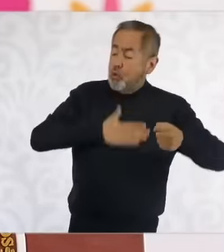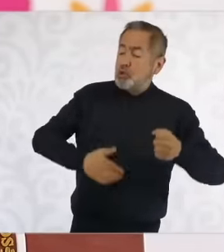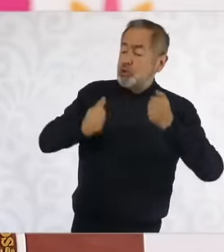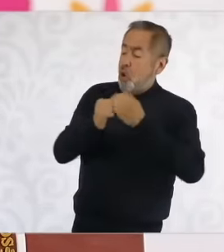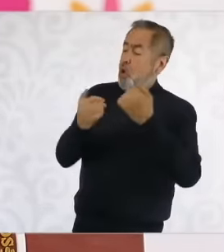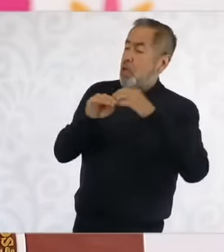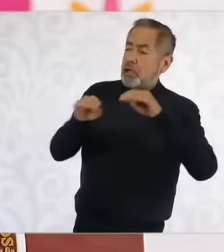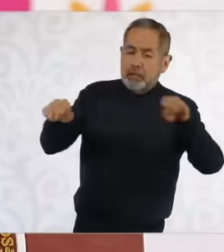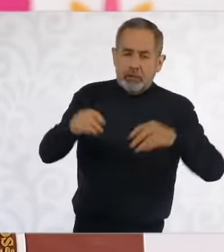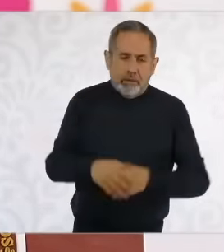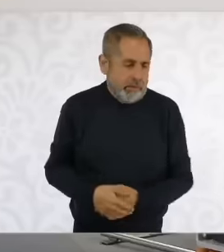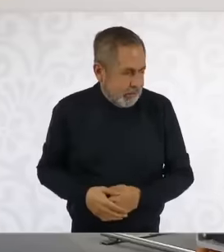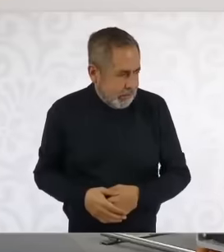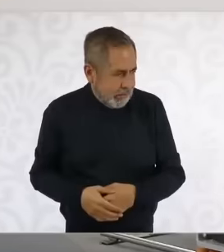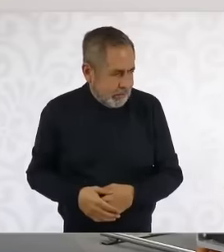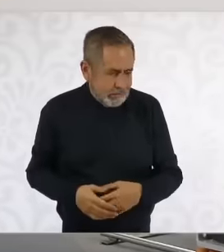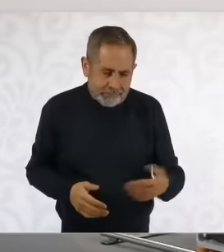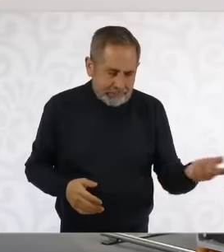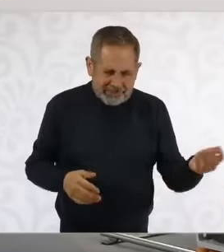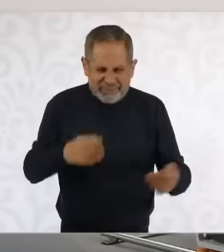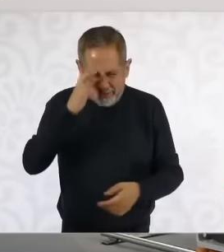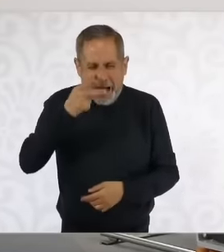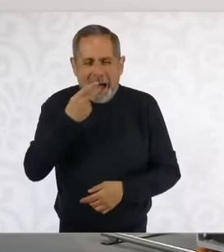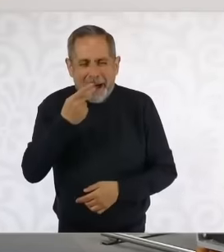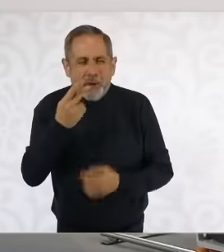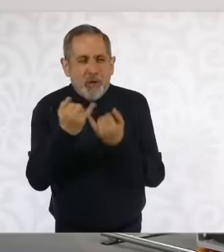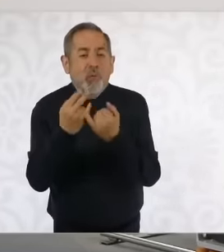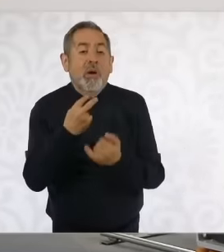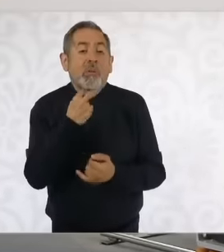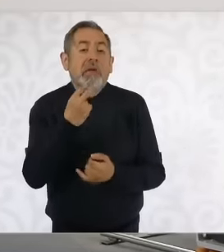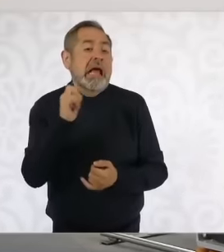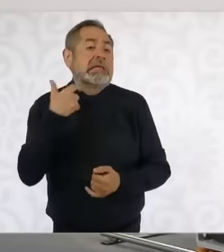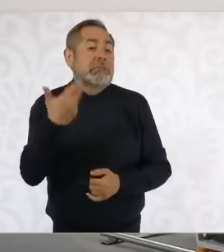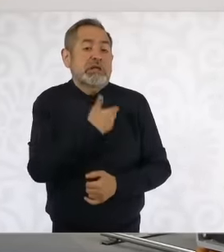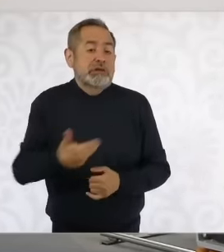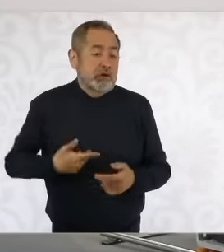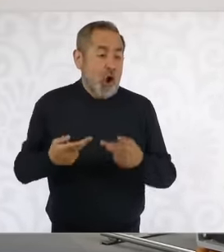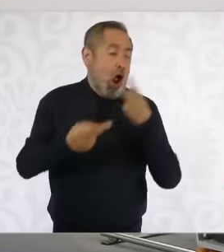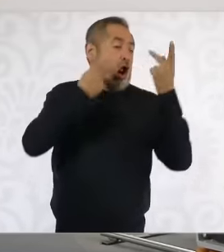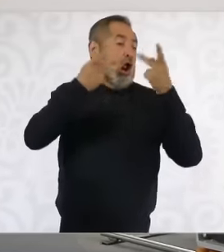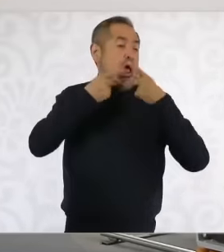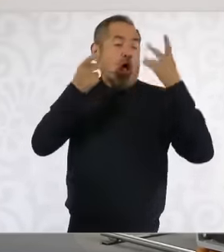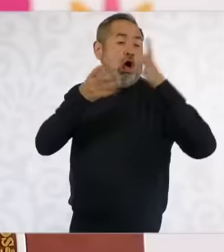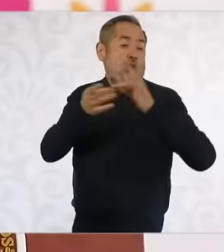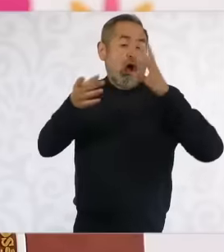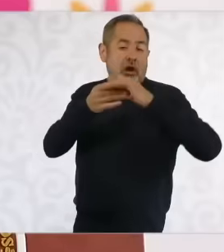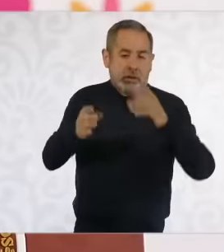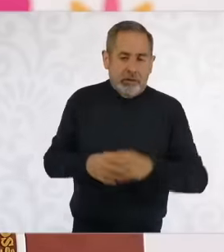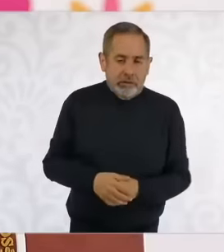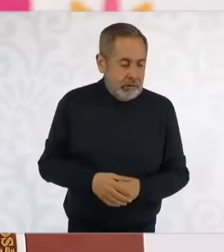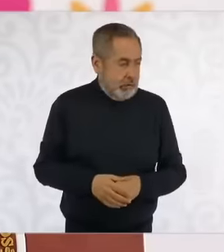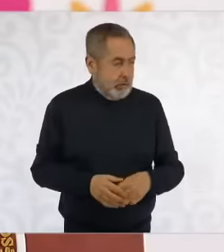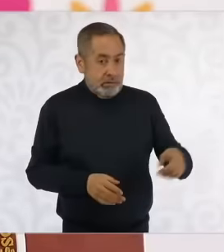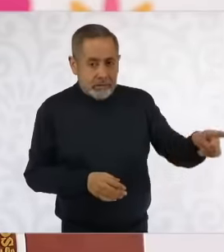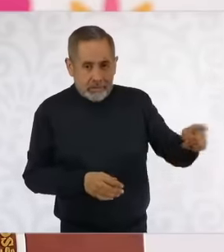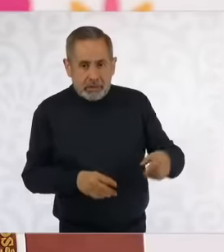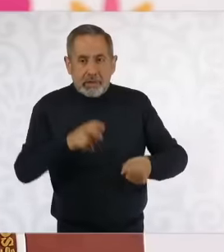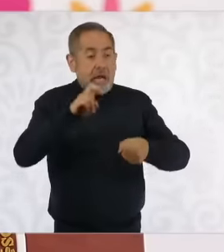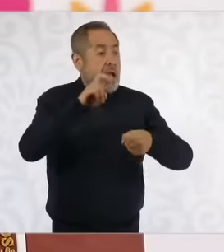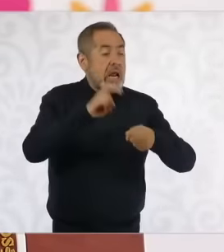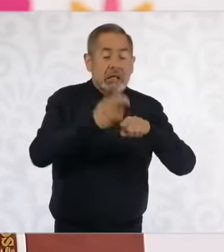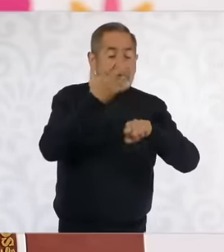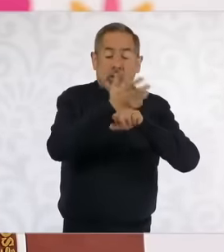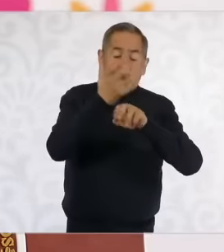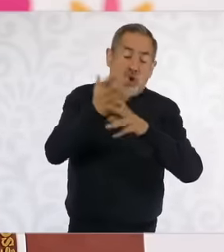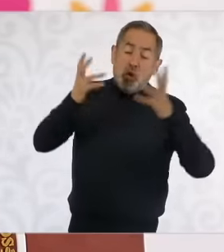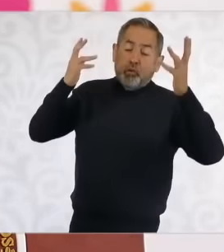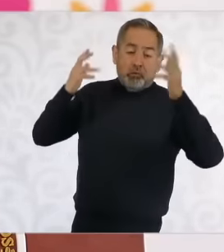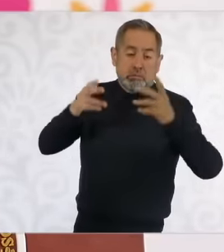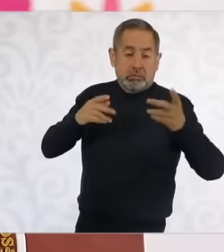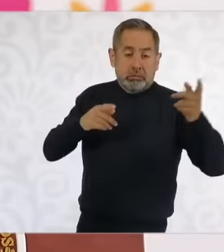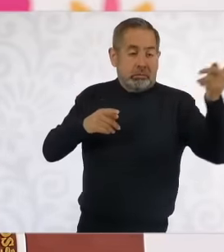I am speaking as the presidents of that time spoke. Even in the United States where this